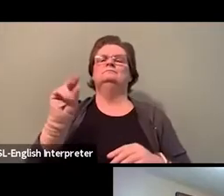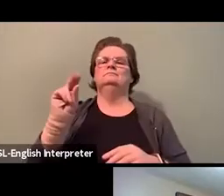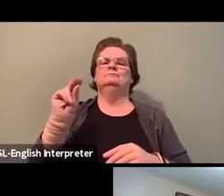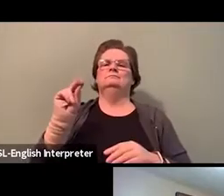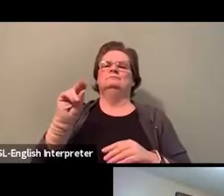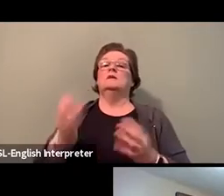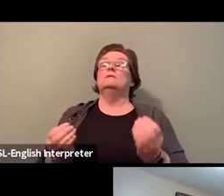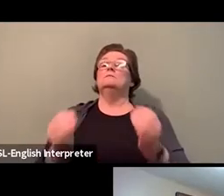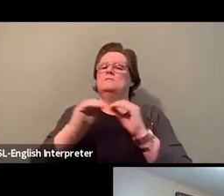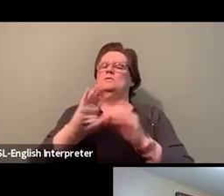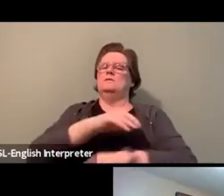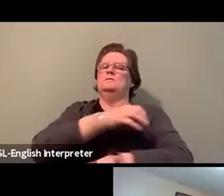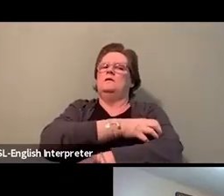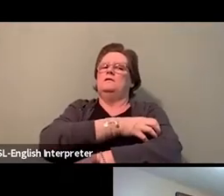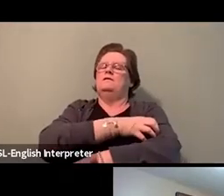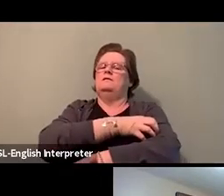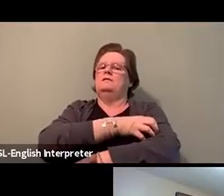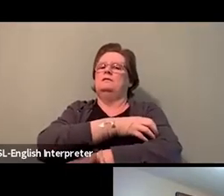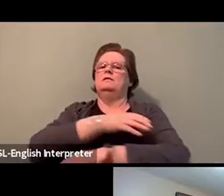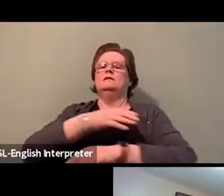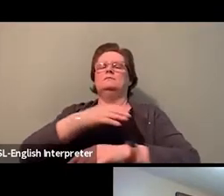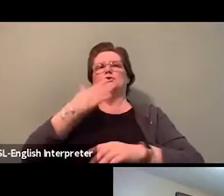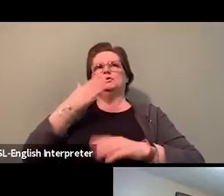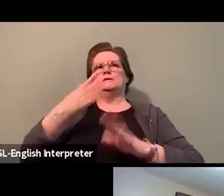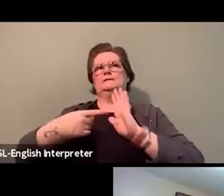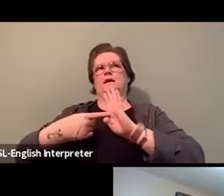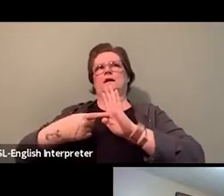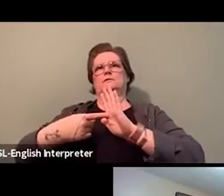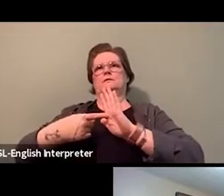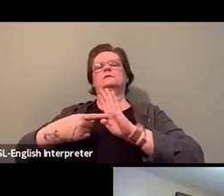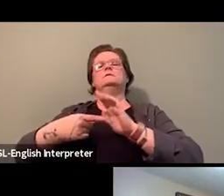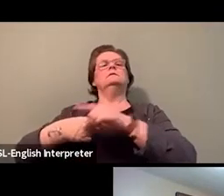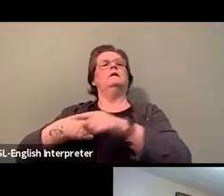Thank you, Yolanda, for sharing some ways organizations